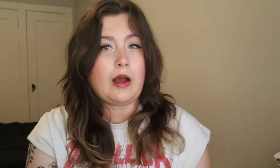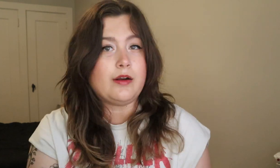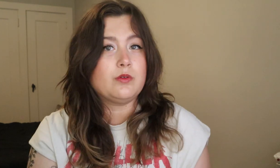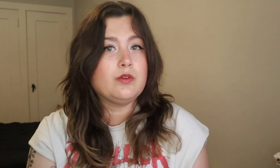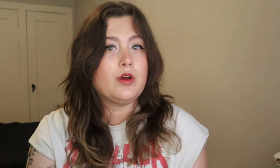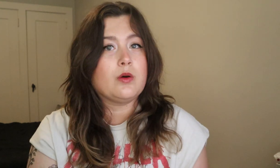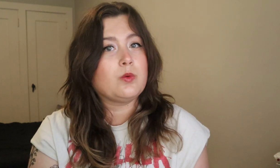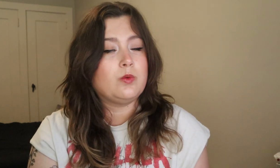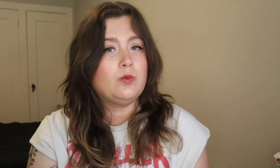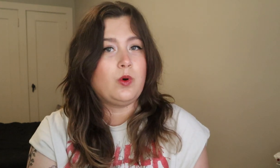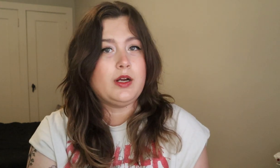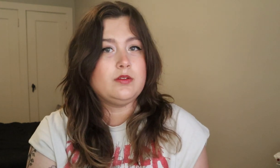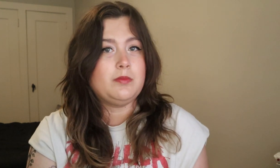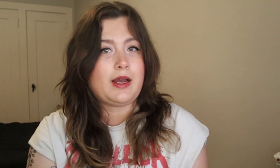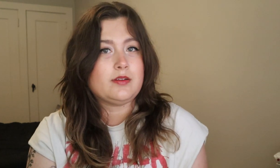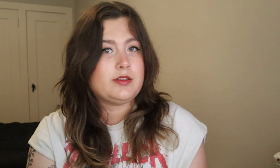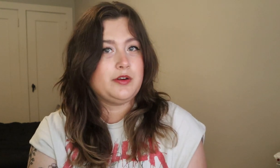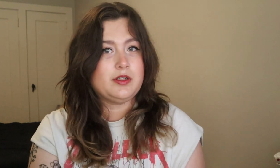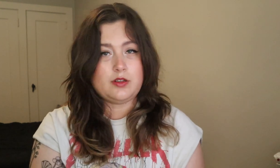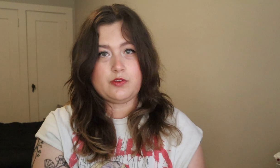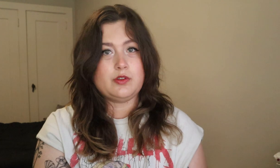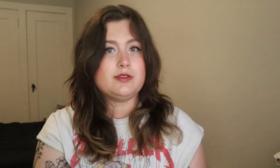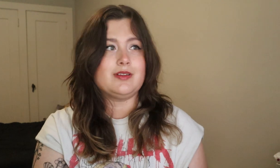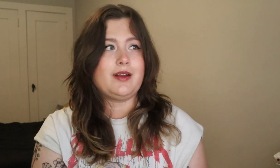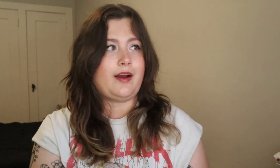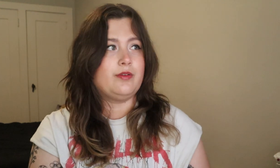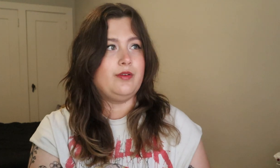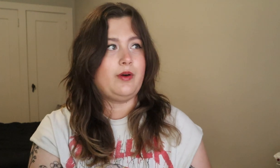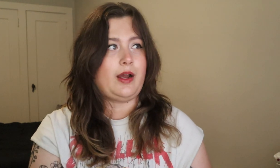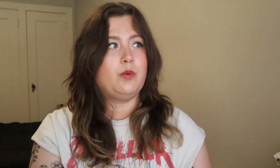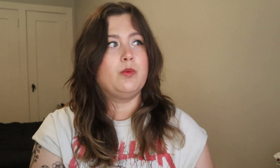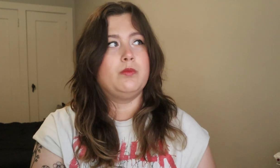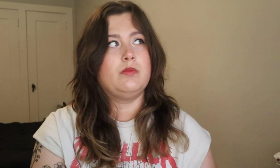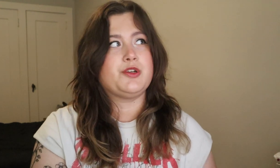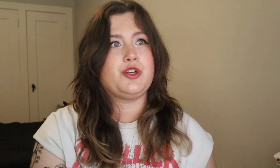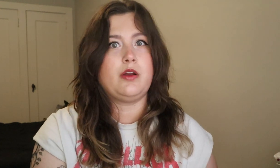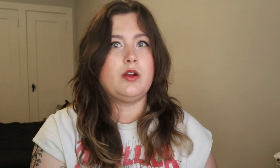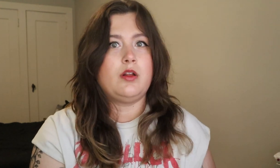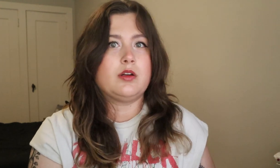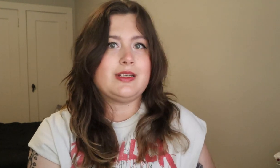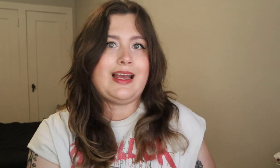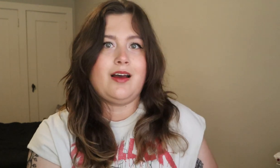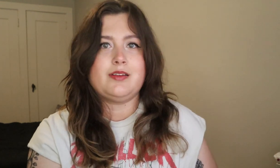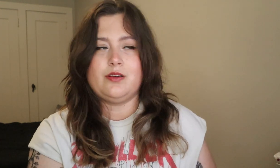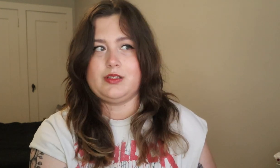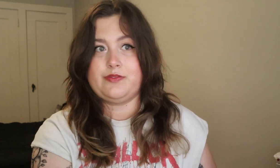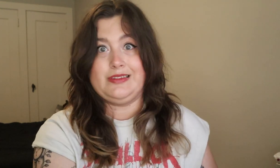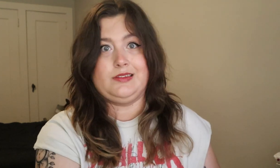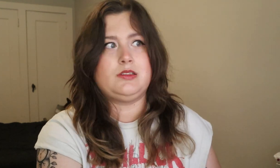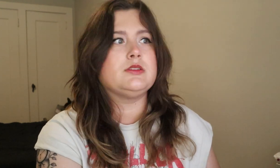I don't know what Matt's hearing level is like. I don't know how much hearing loss he has, how deaf he is.